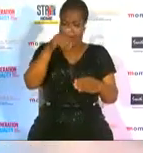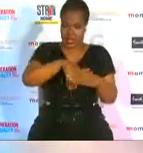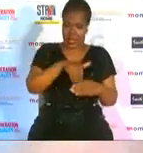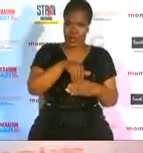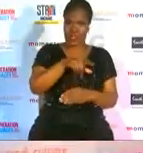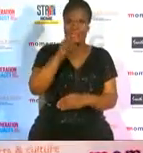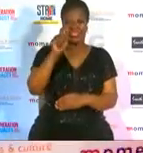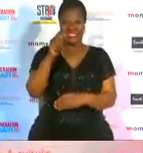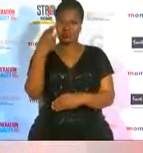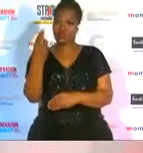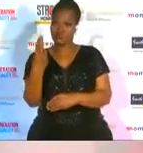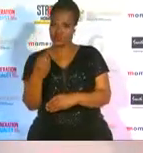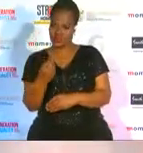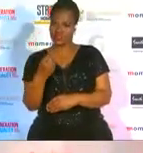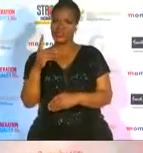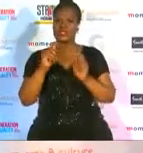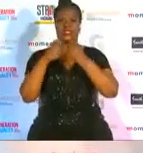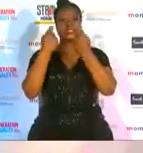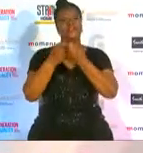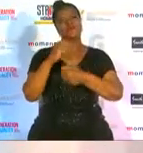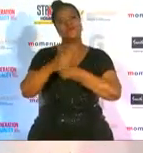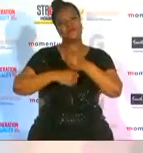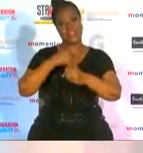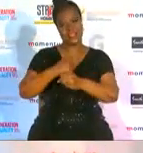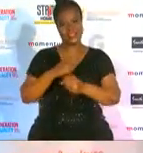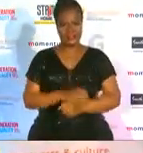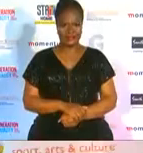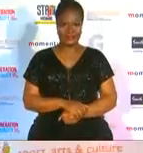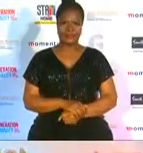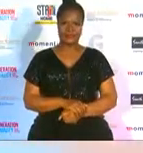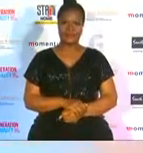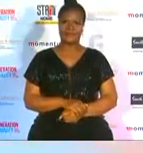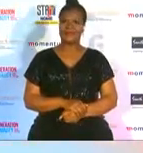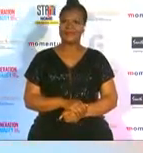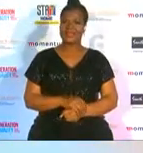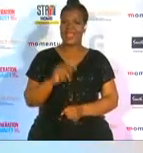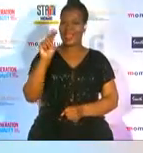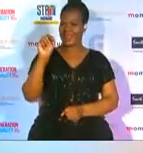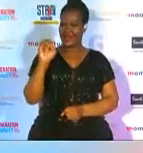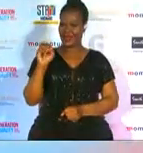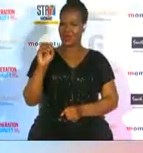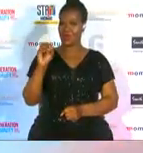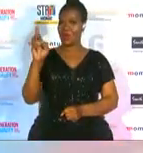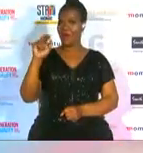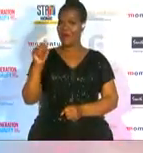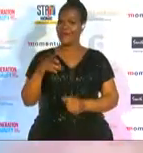world cup team of the year laura congratulations on your watch tonight i mean you've had an